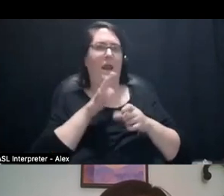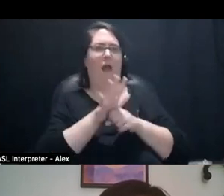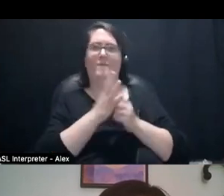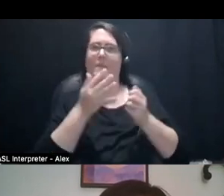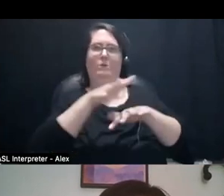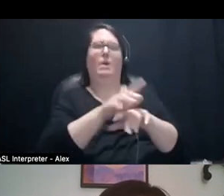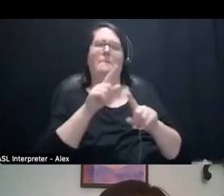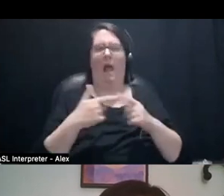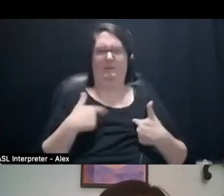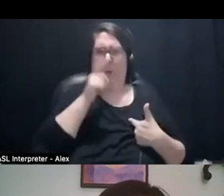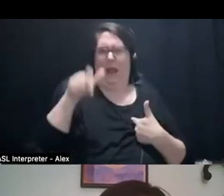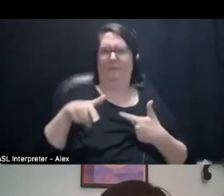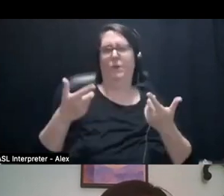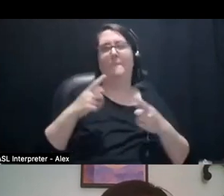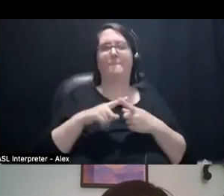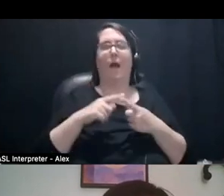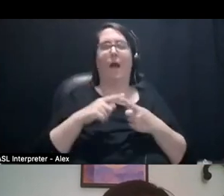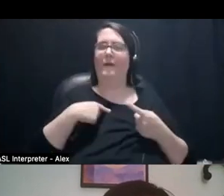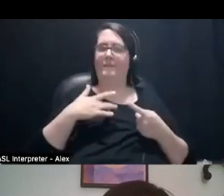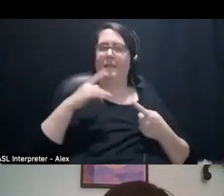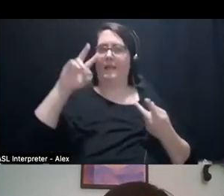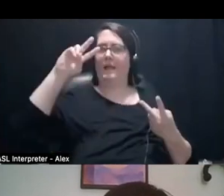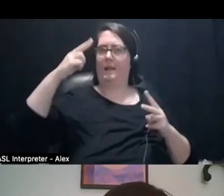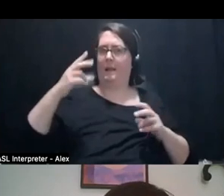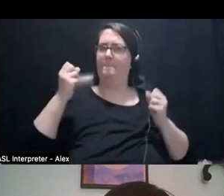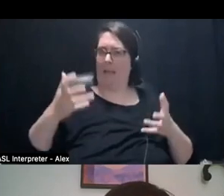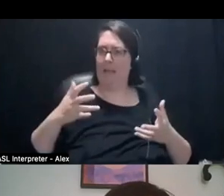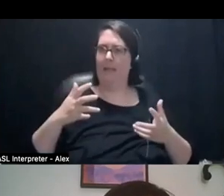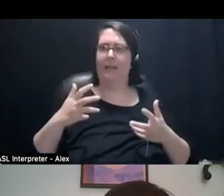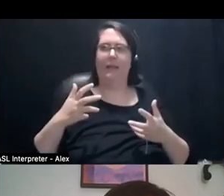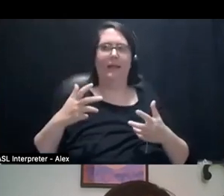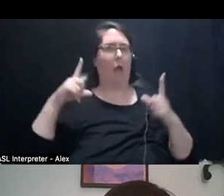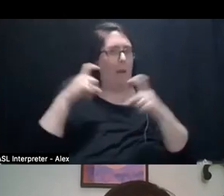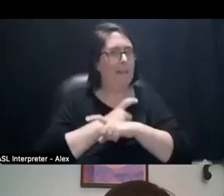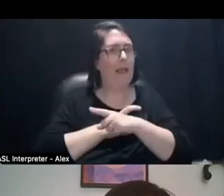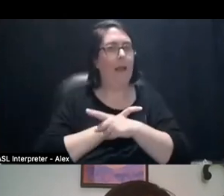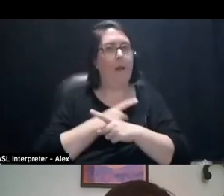but I think it's very misconstrued and like complicated and I think that there's a beauty in that.